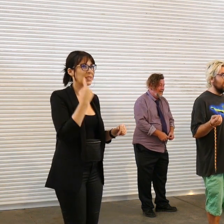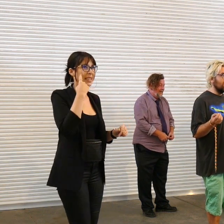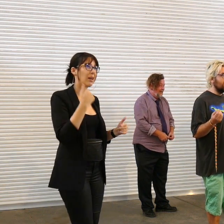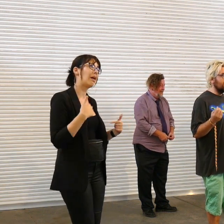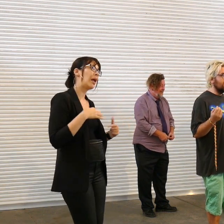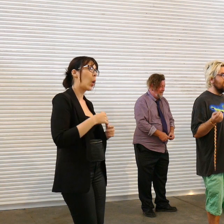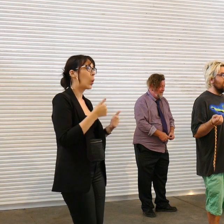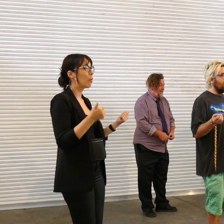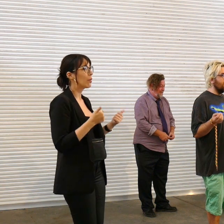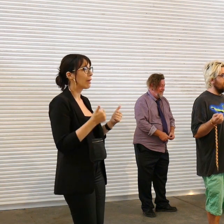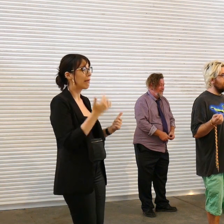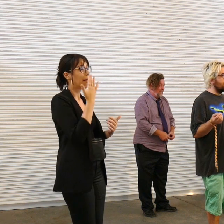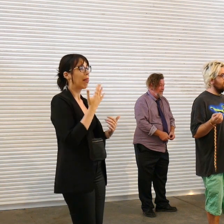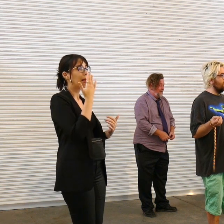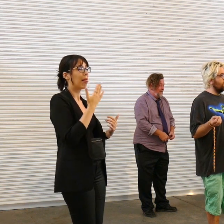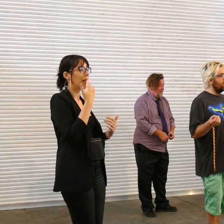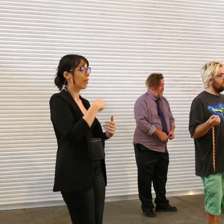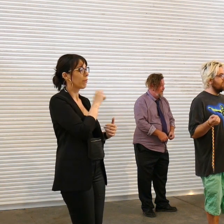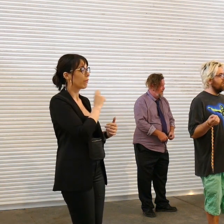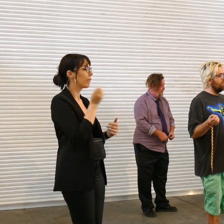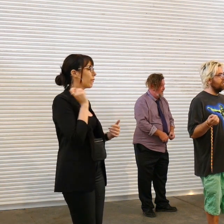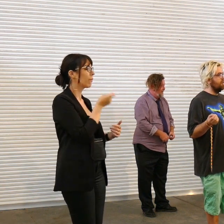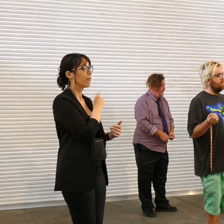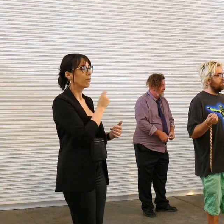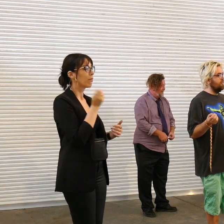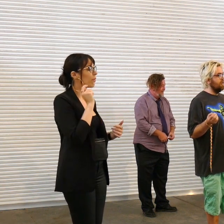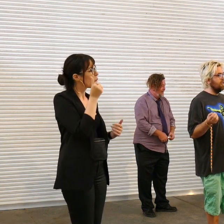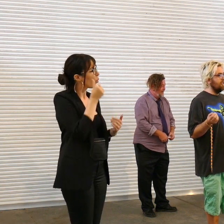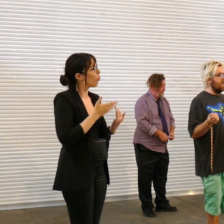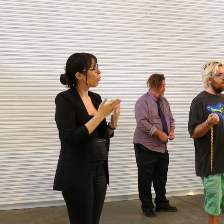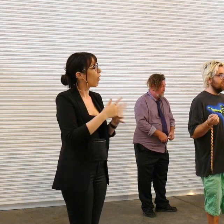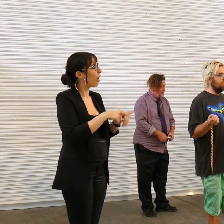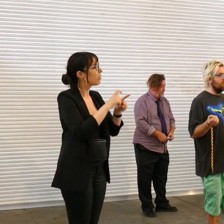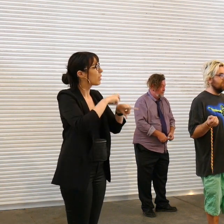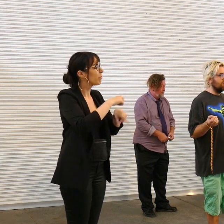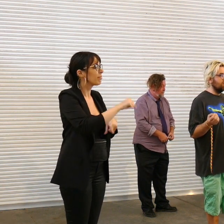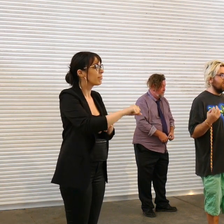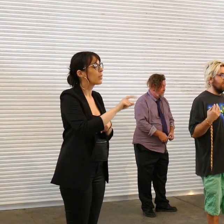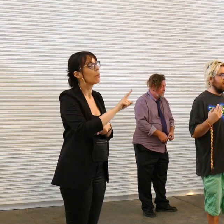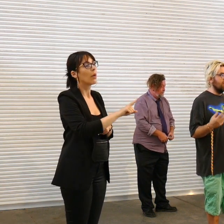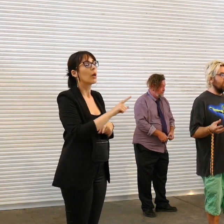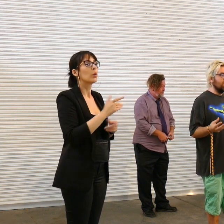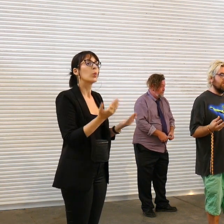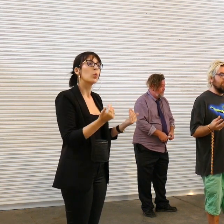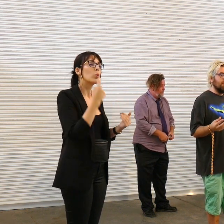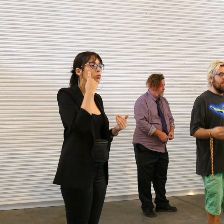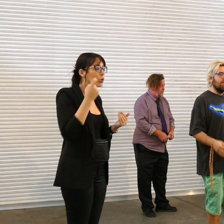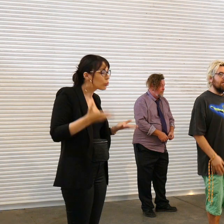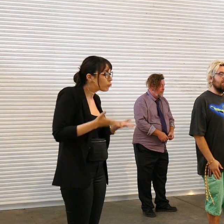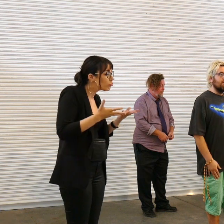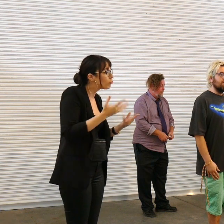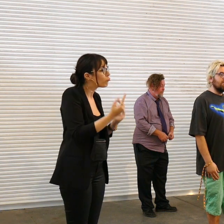enough all that you know rough stuff but yeah it was cool to try to like encourage everybody